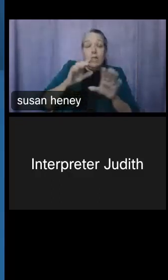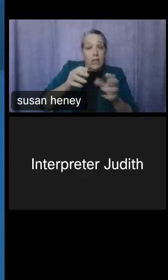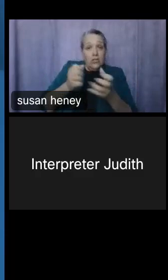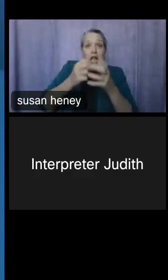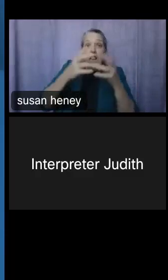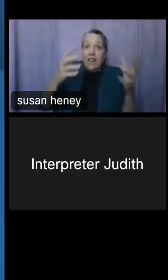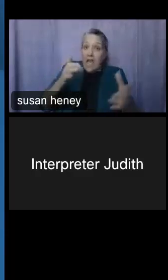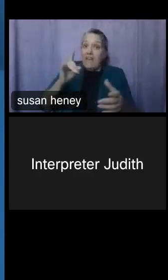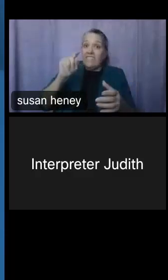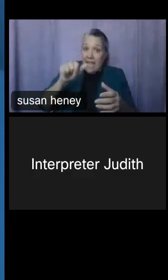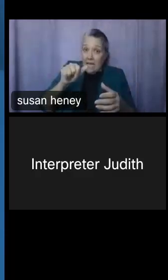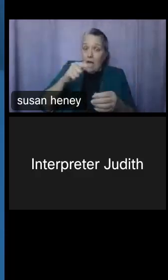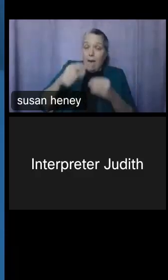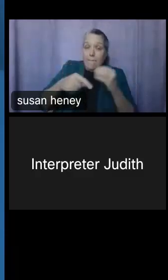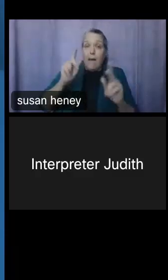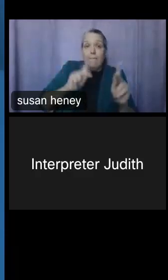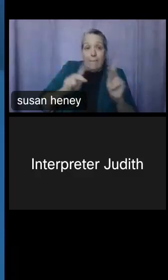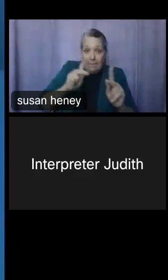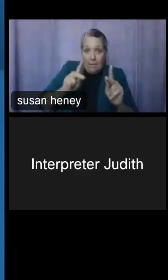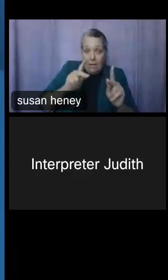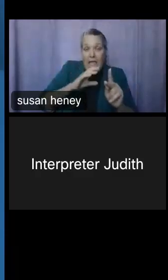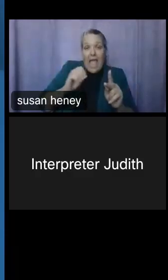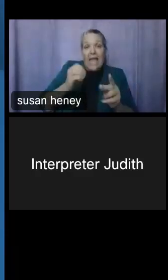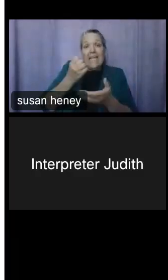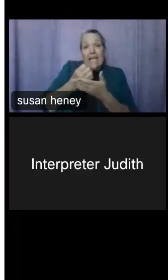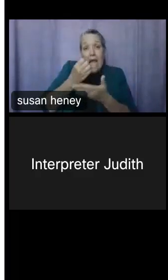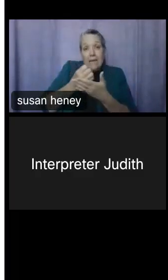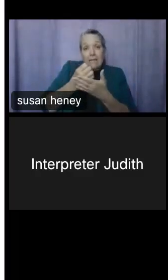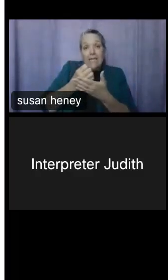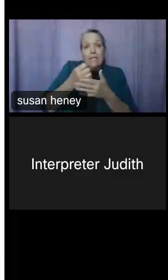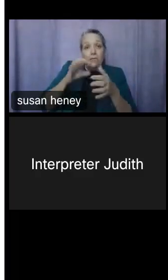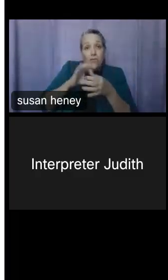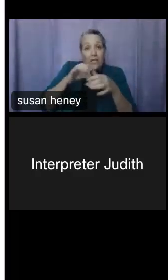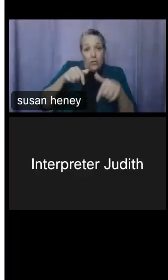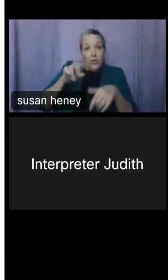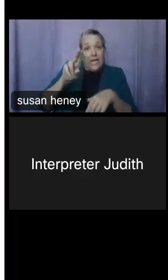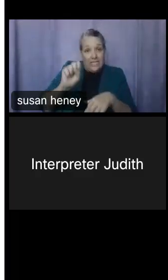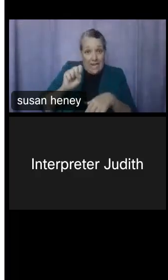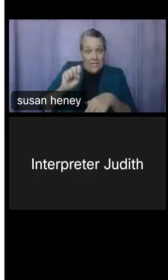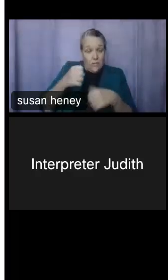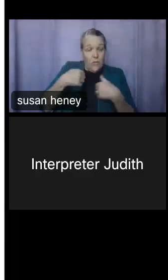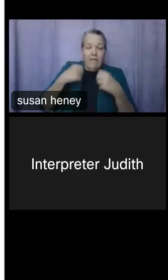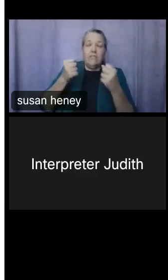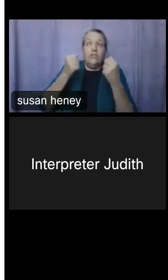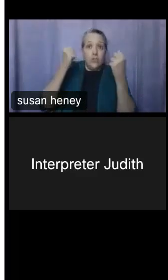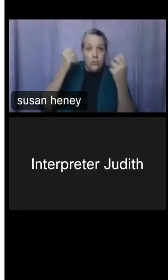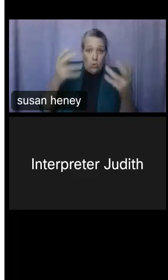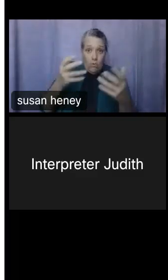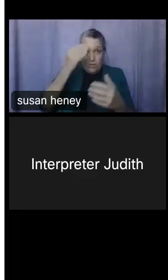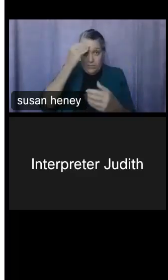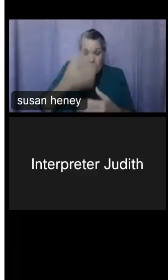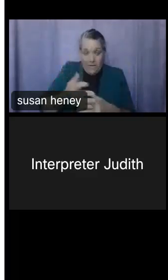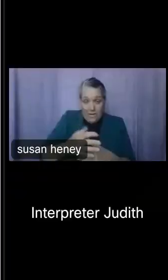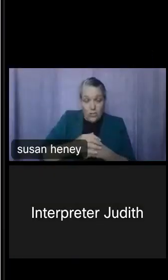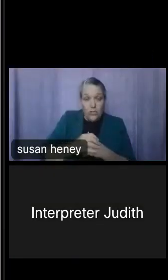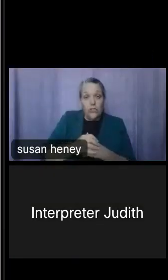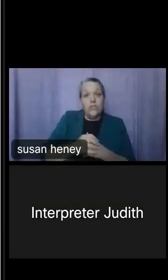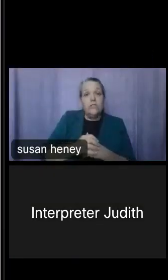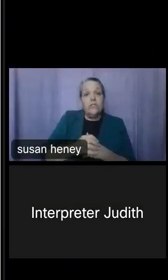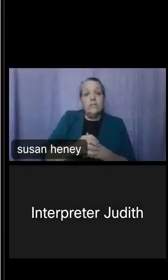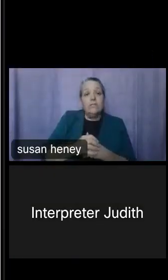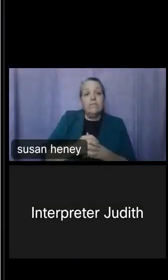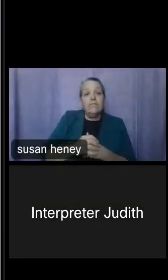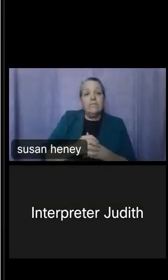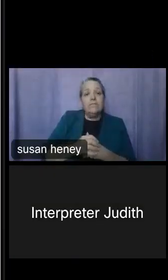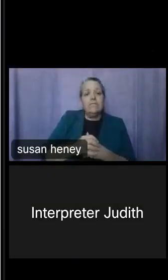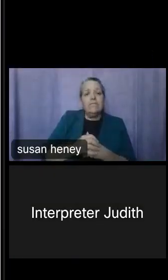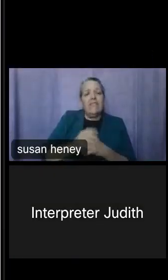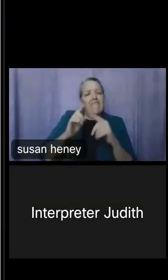and economy of the US. Now, I wanted to start off with some quick facts about the disability